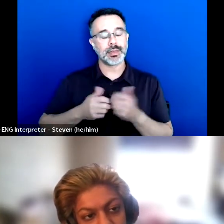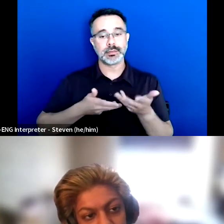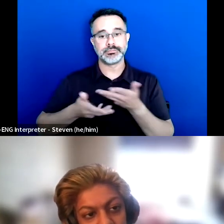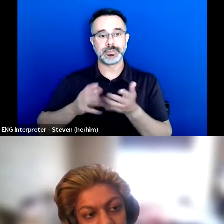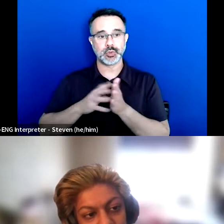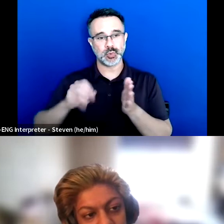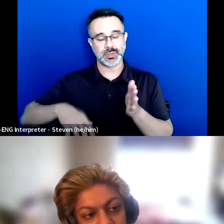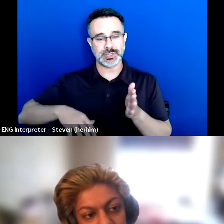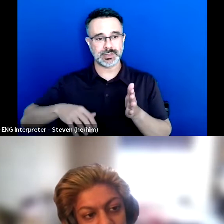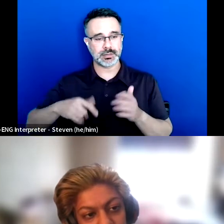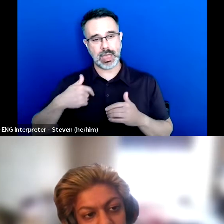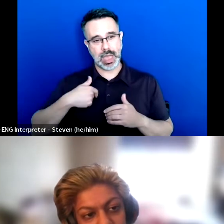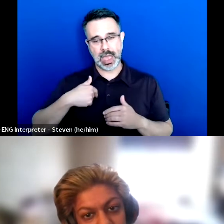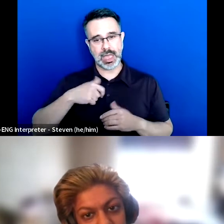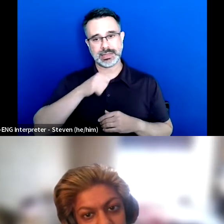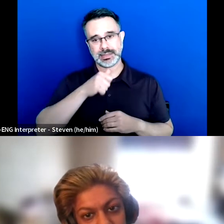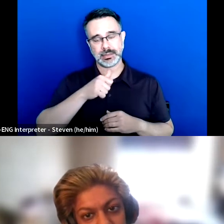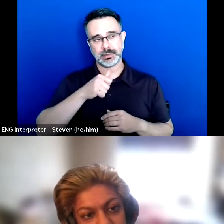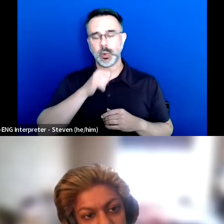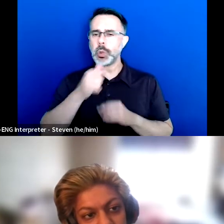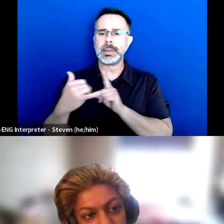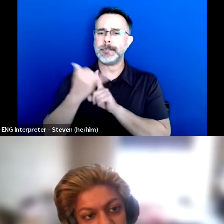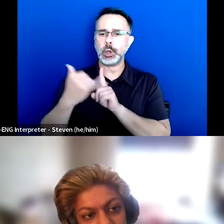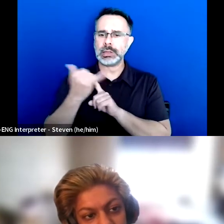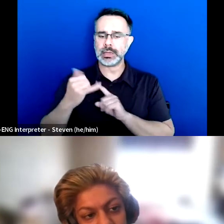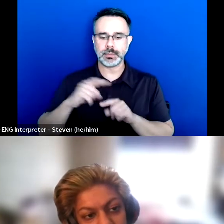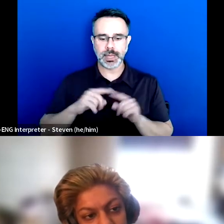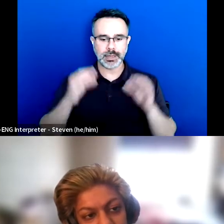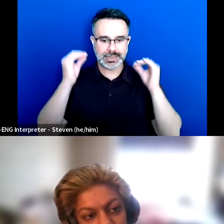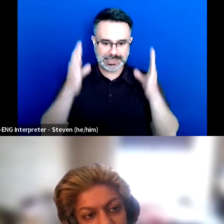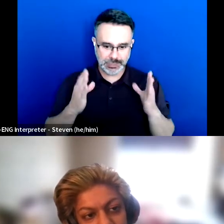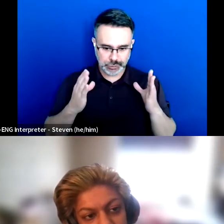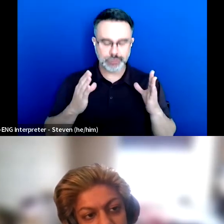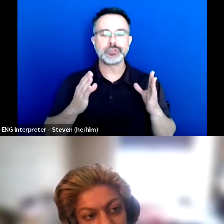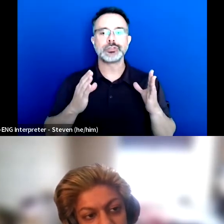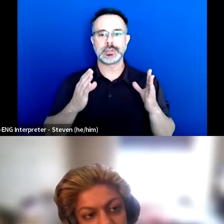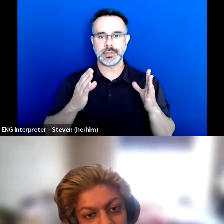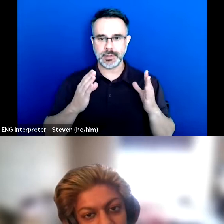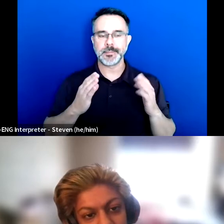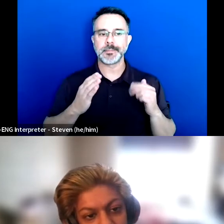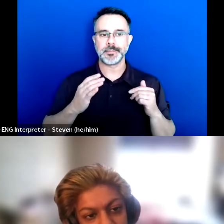again, saying horrible names to me. And then in secondary school, in terms of with students, I kind of didn't fit. I wasn't being bullied. But with teachers, they were still real issue with access.